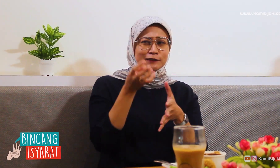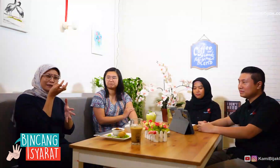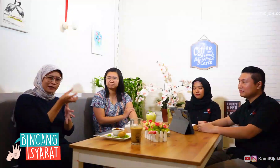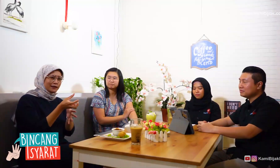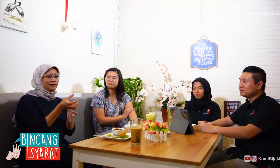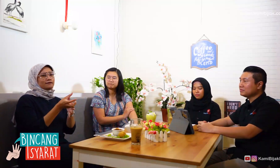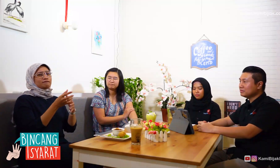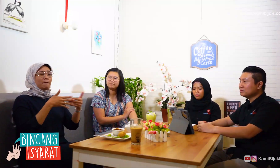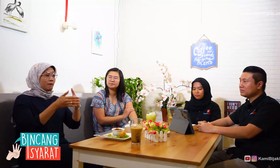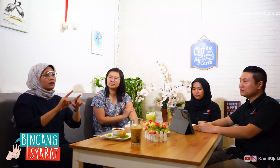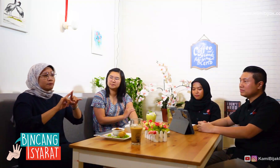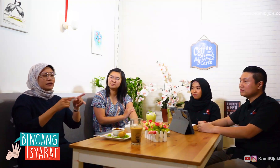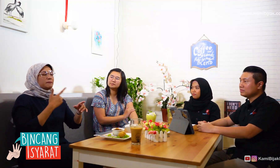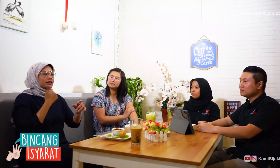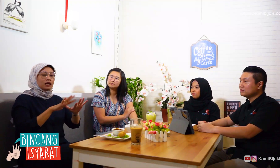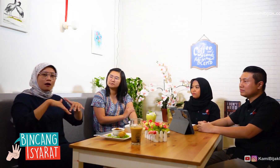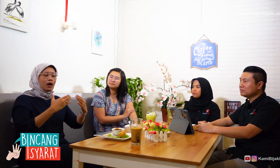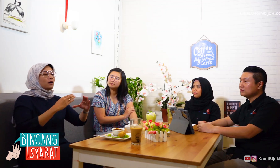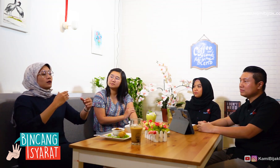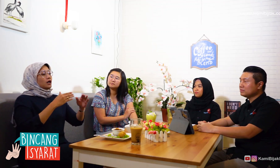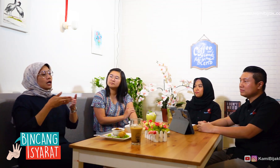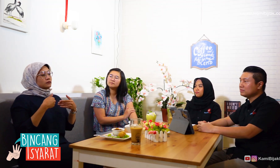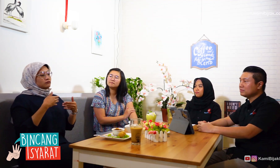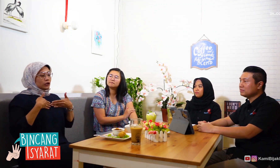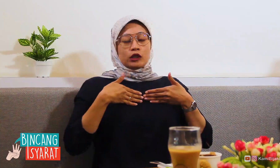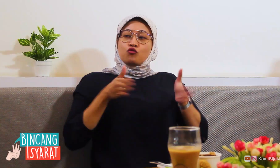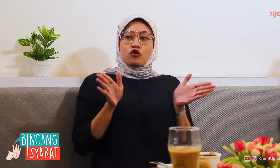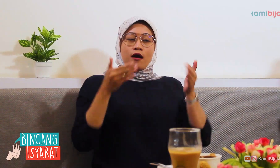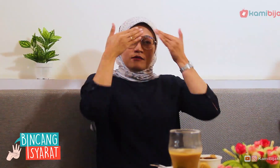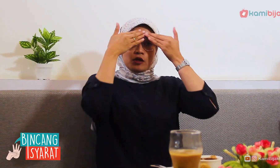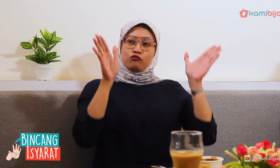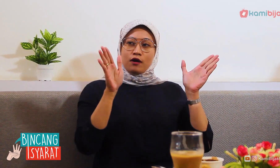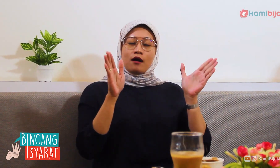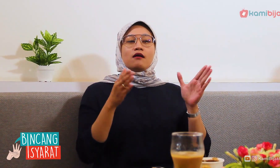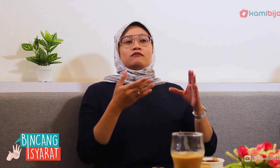it's okay if you get a little, the important thing is have opened up